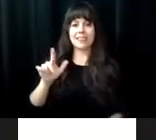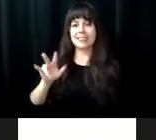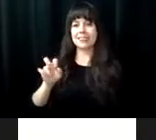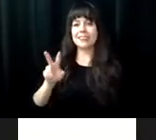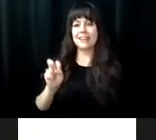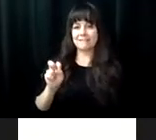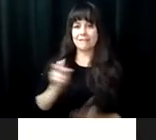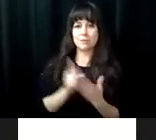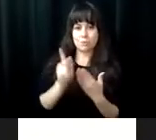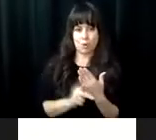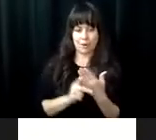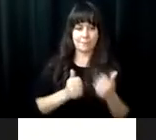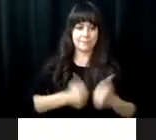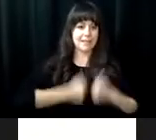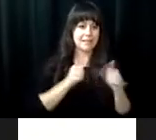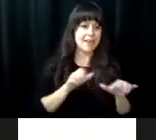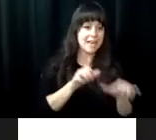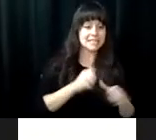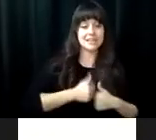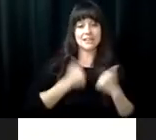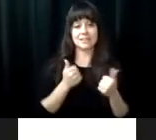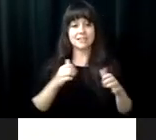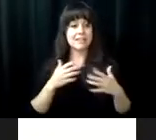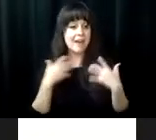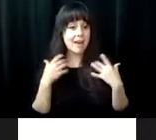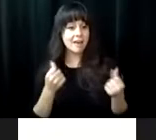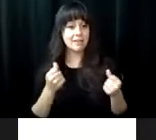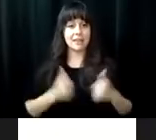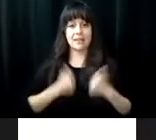Each summer, VRCBVI hosts